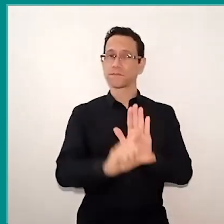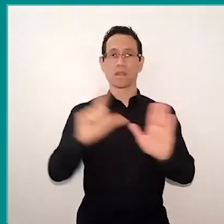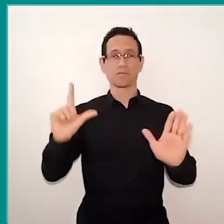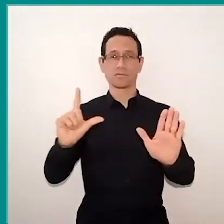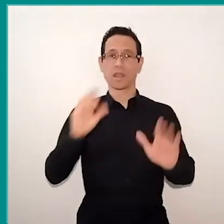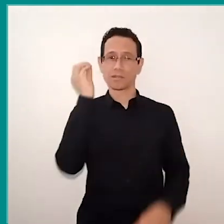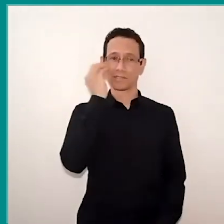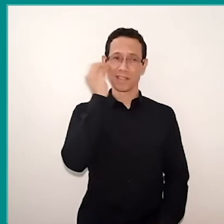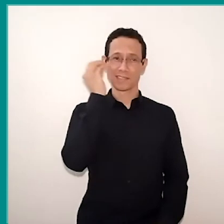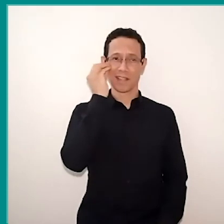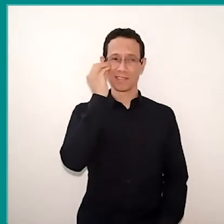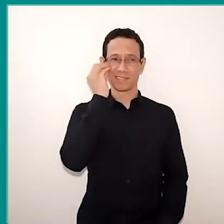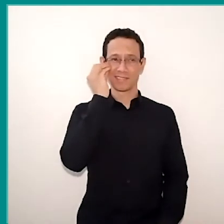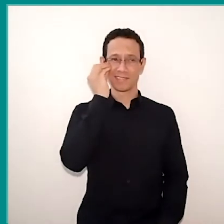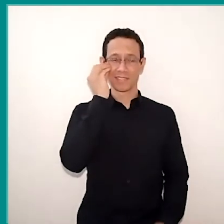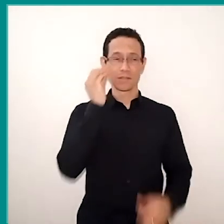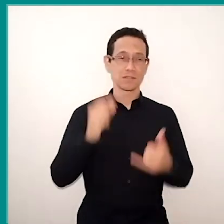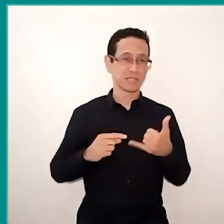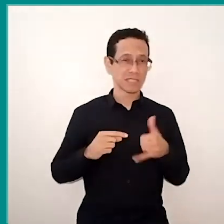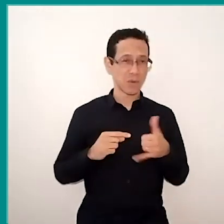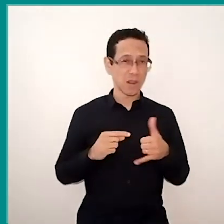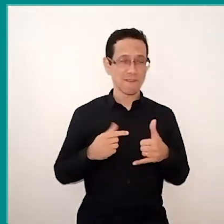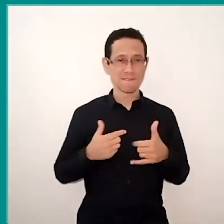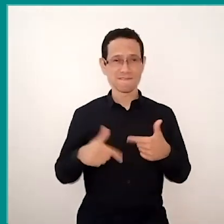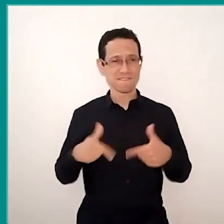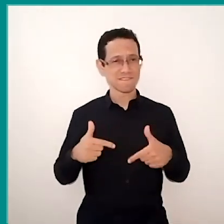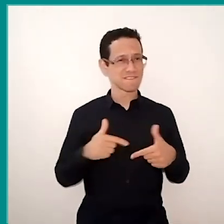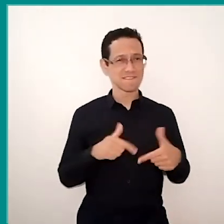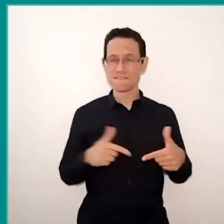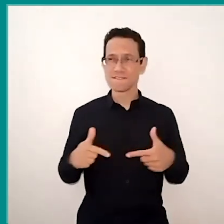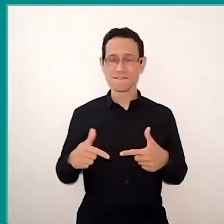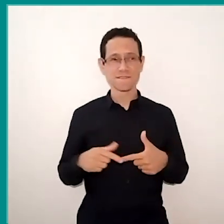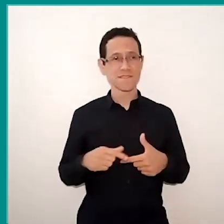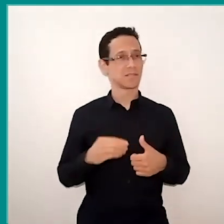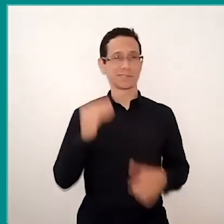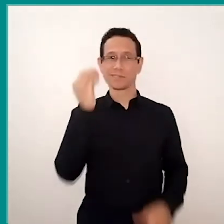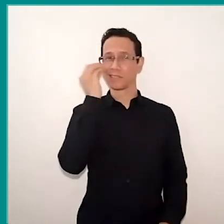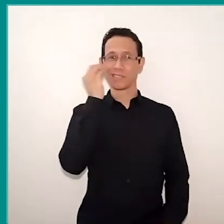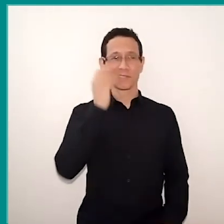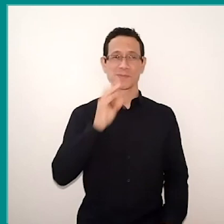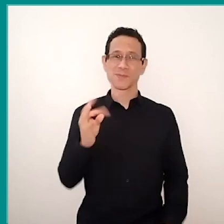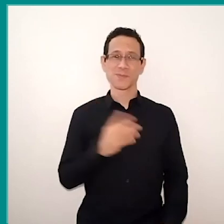So I can use the cell phone and do all this work, I had to test everything, the sequence I was going to do,